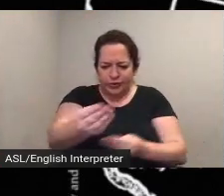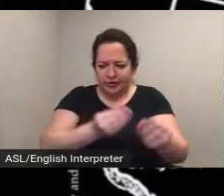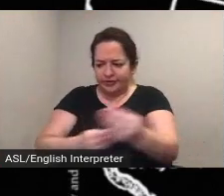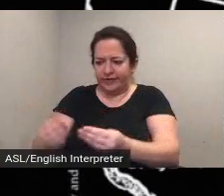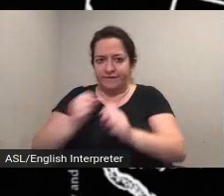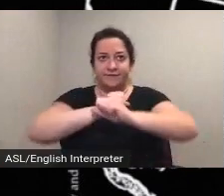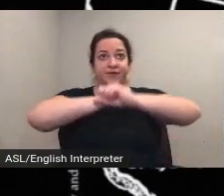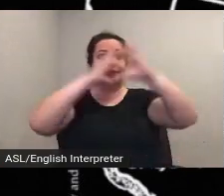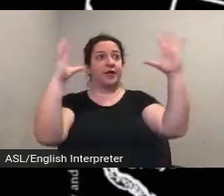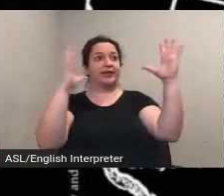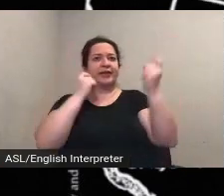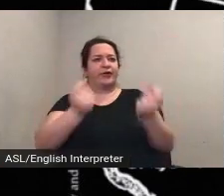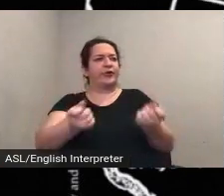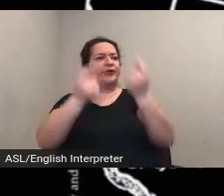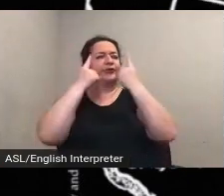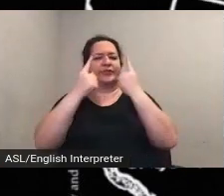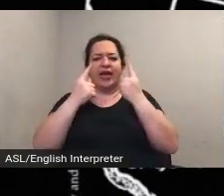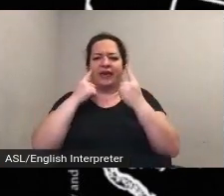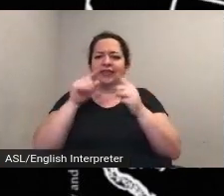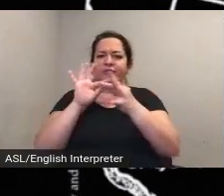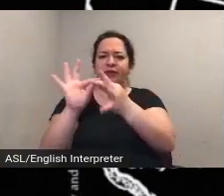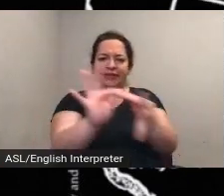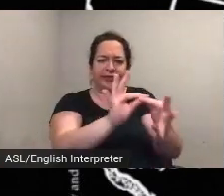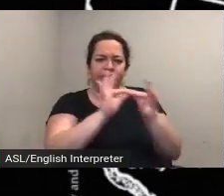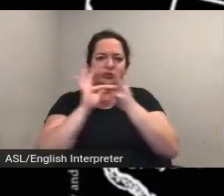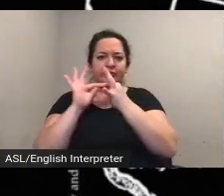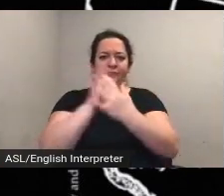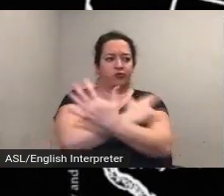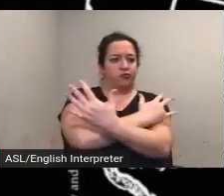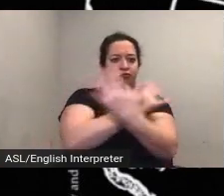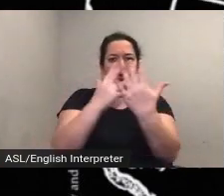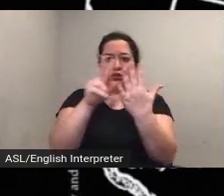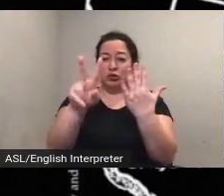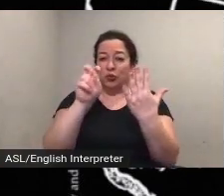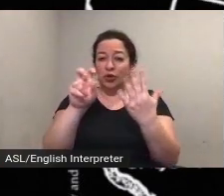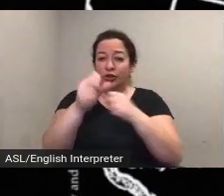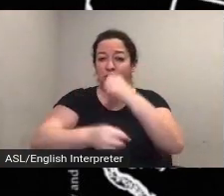200 years of struggle is difficult and a monumental task